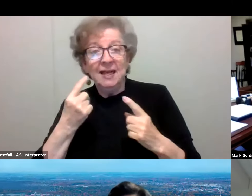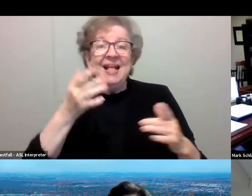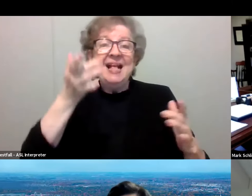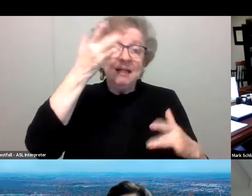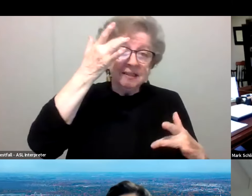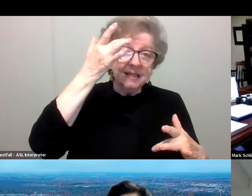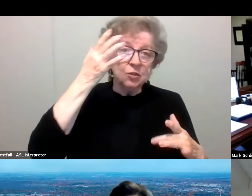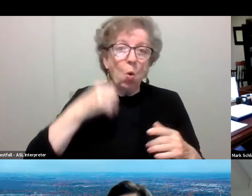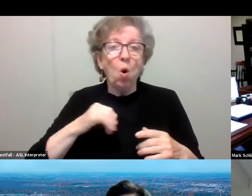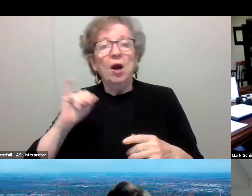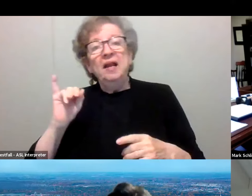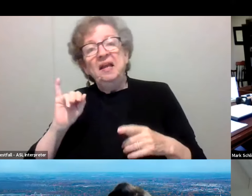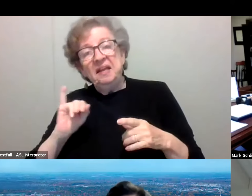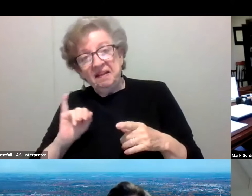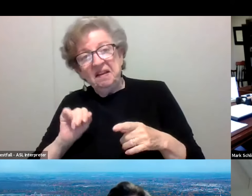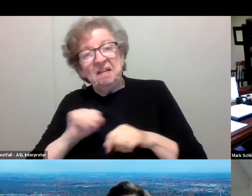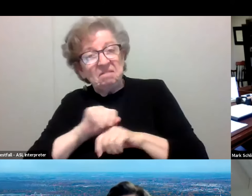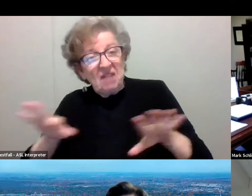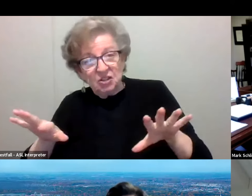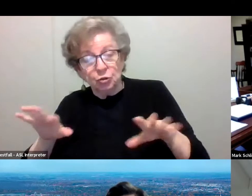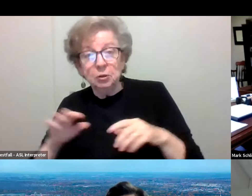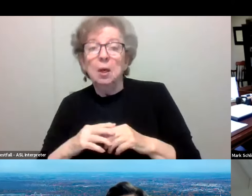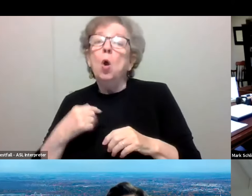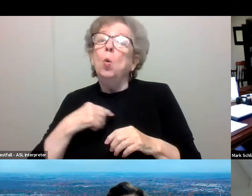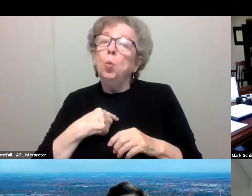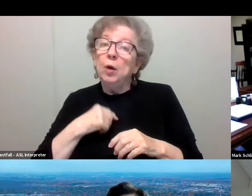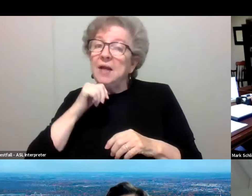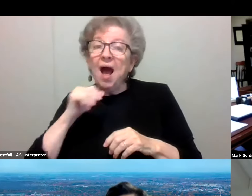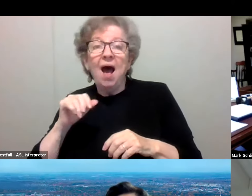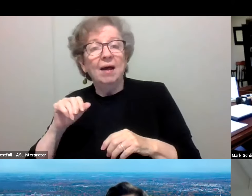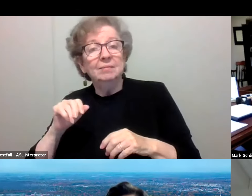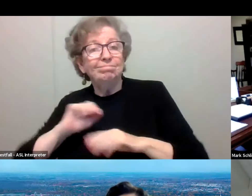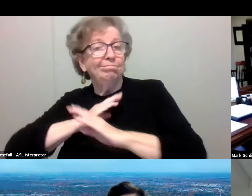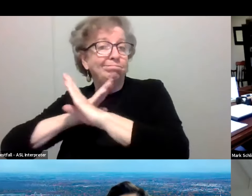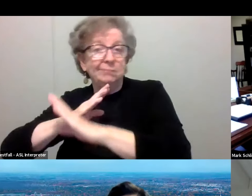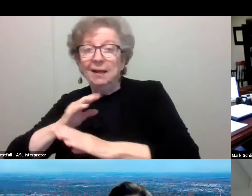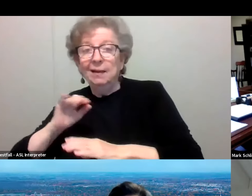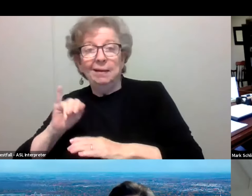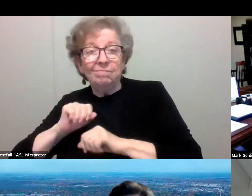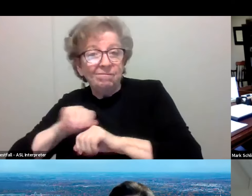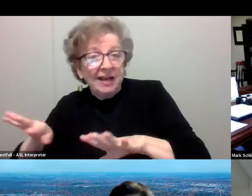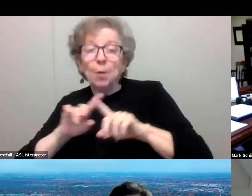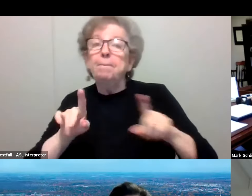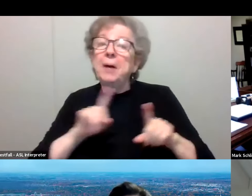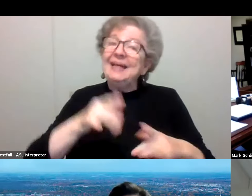and that although we don't prevent all infections, we are preventing illness, and one of the really important things is that if you're vaccinated